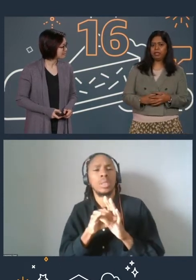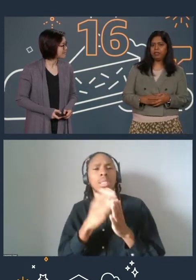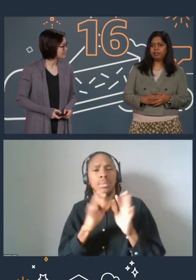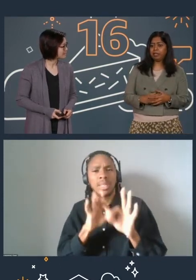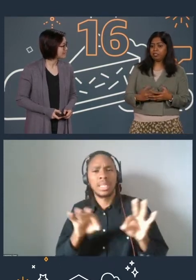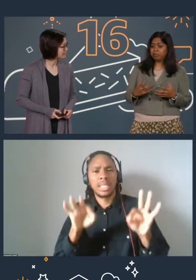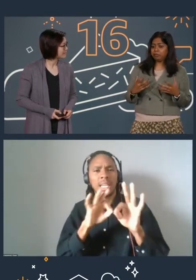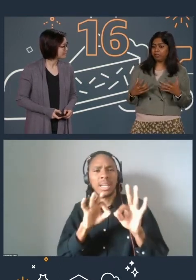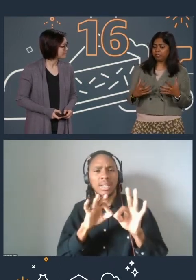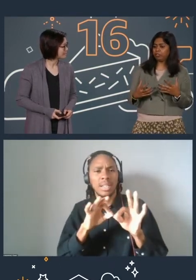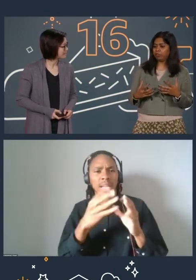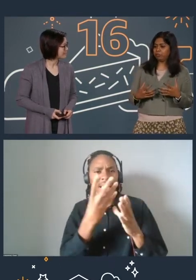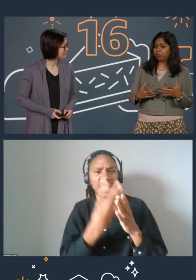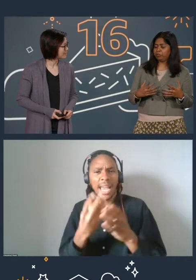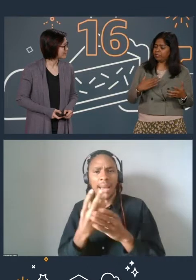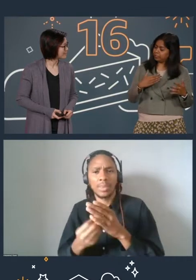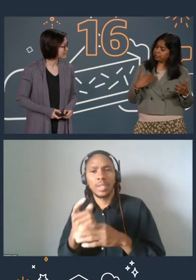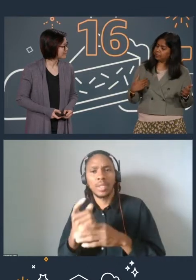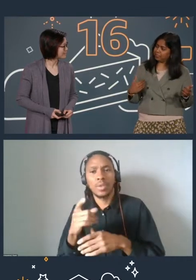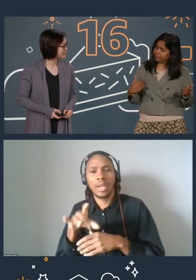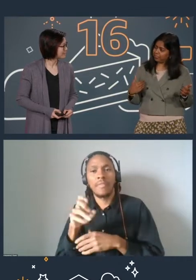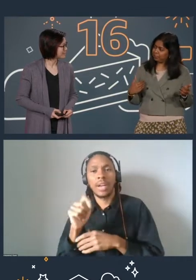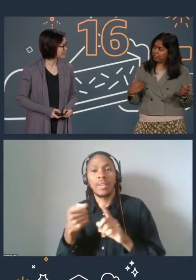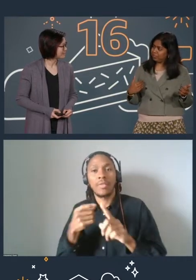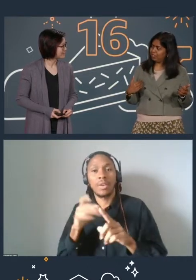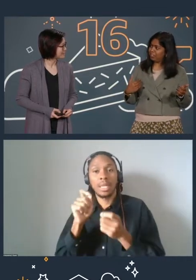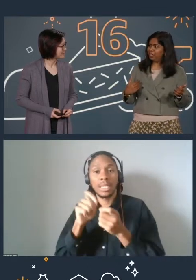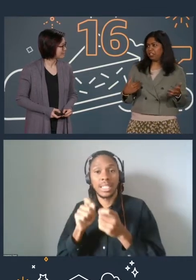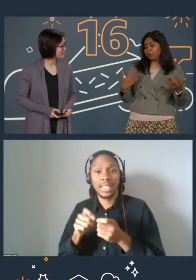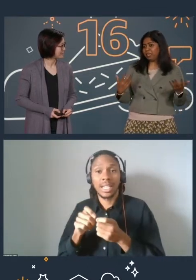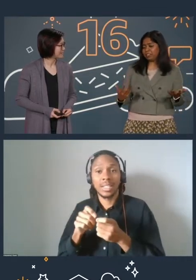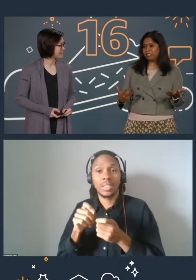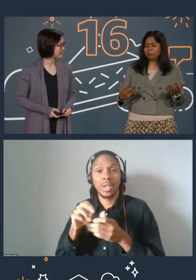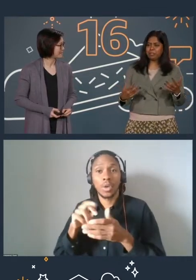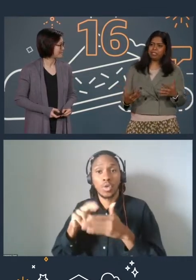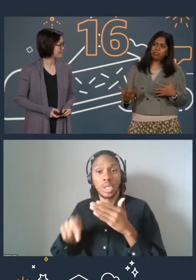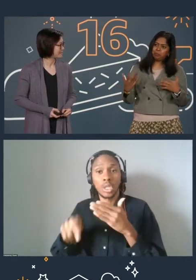and that you can find it out from your details in the assessment. So that has helped me to go back